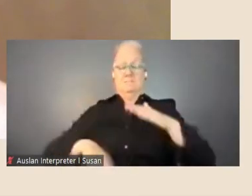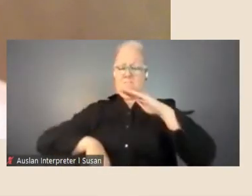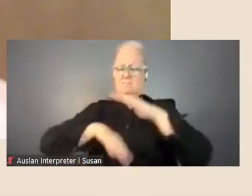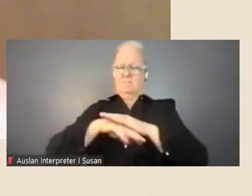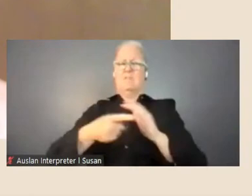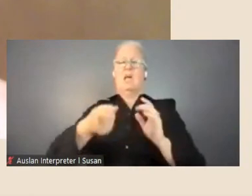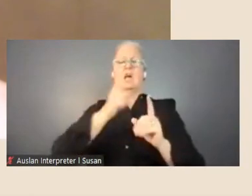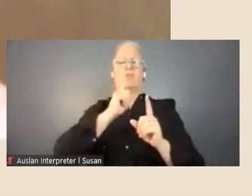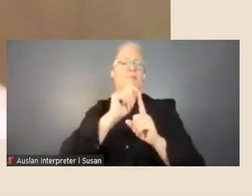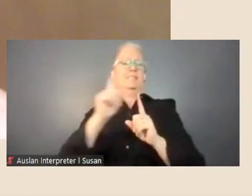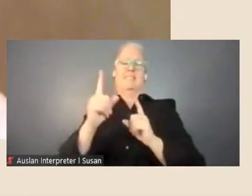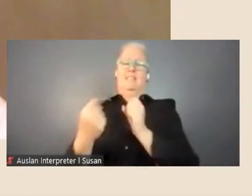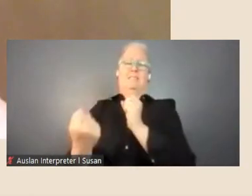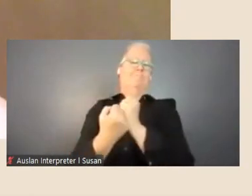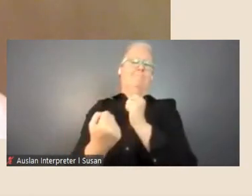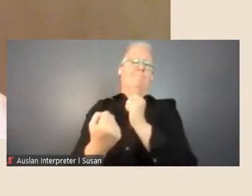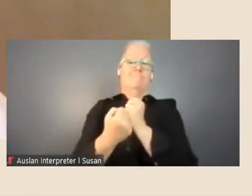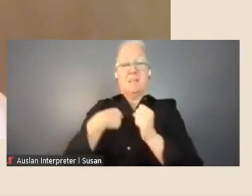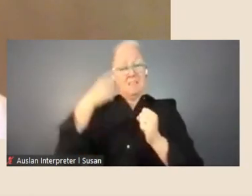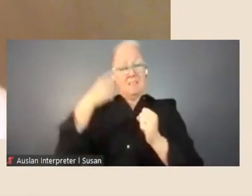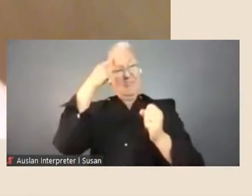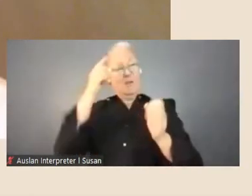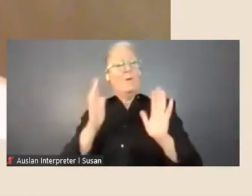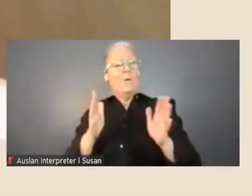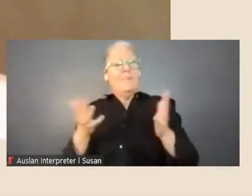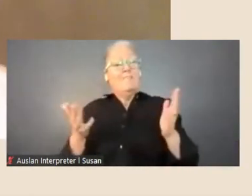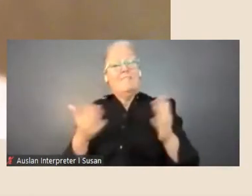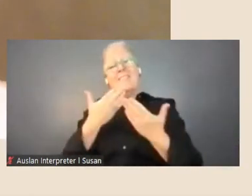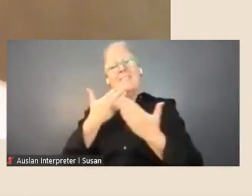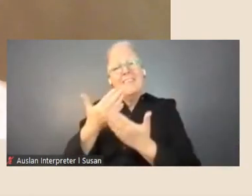And i think that's all i have to say, thank you Shona. But it's a wonderful experience.